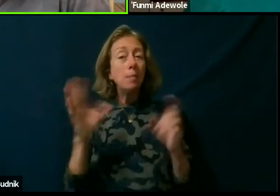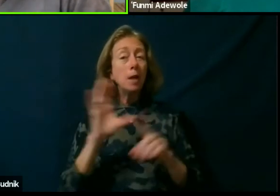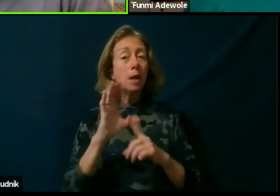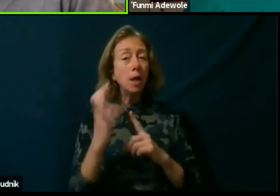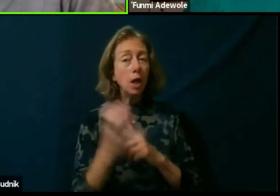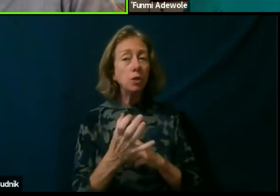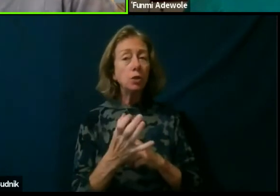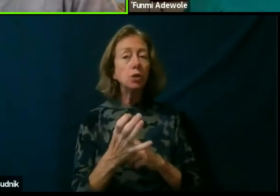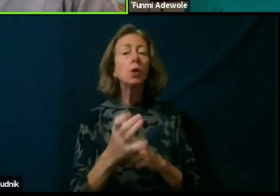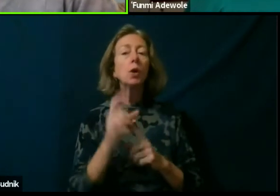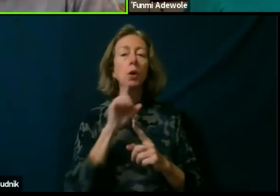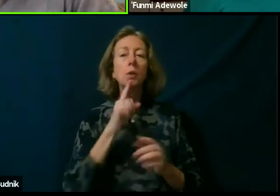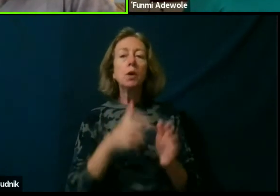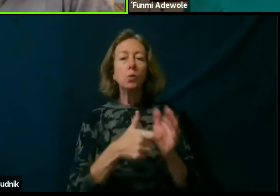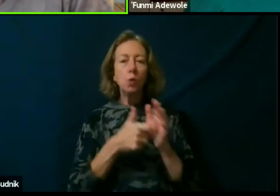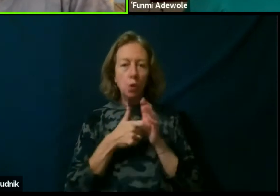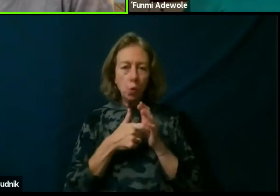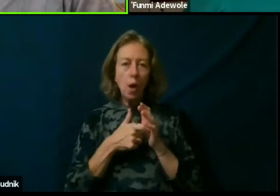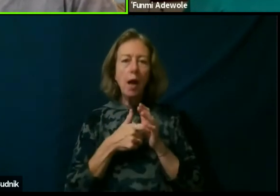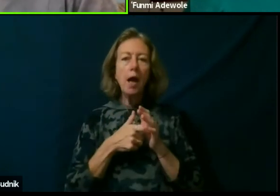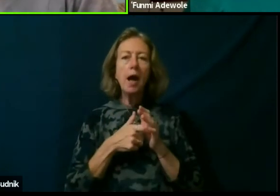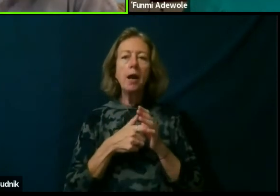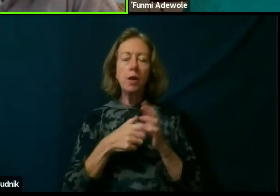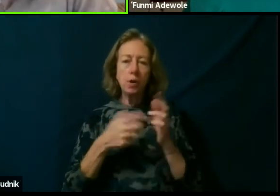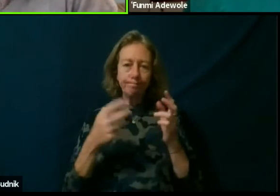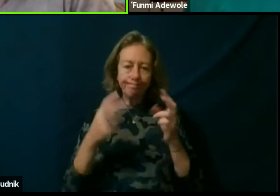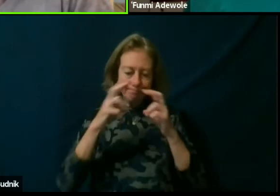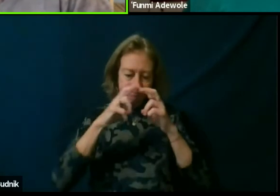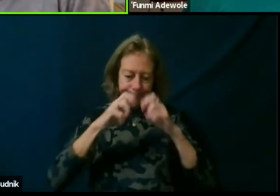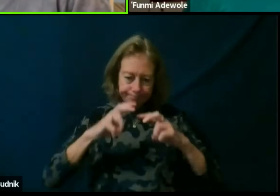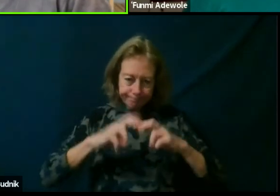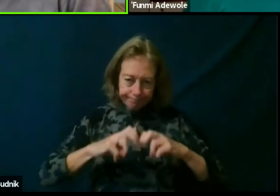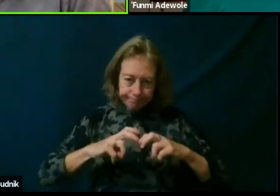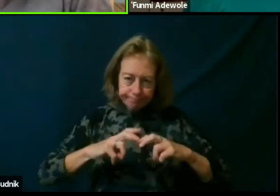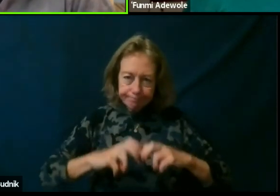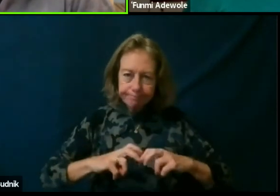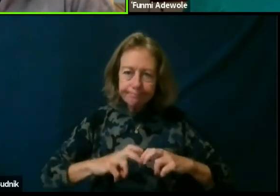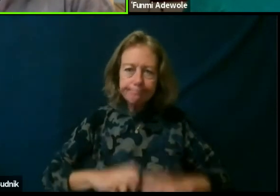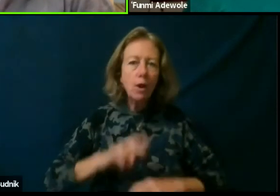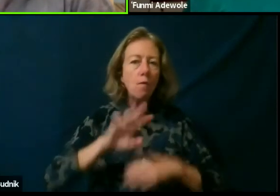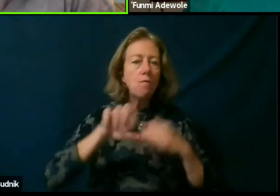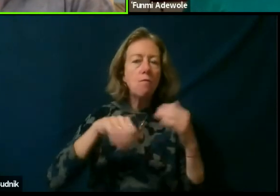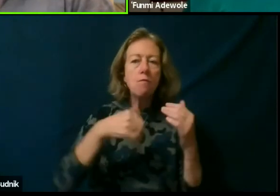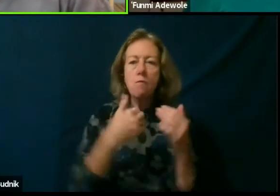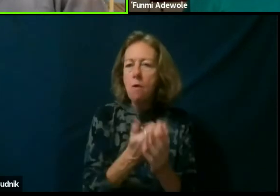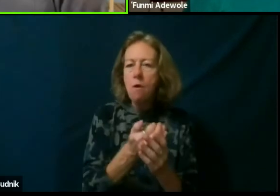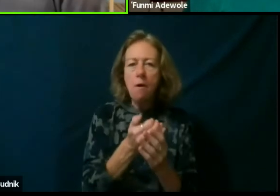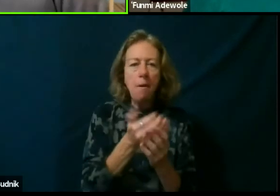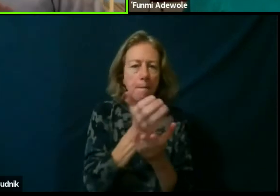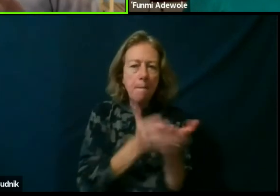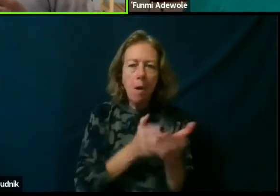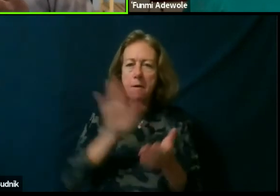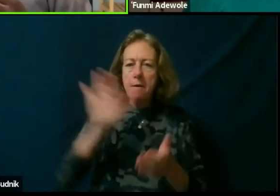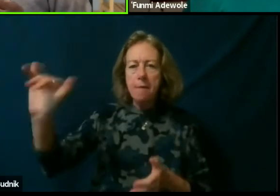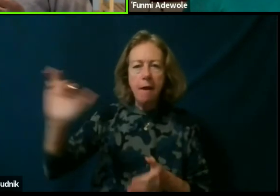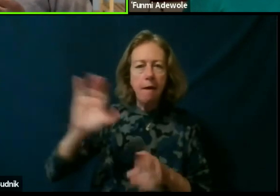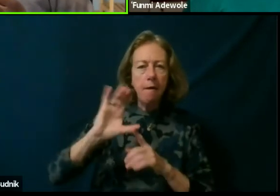into the cosmological, the cultural components and all of those things. So, for me, I started thinking,